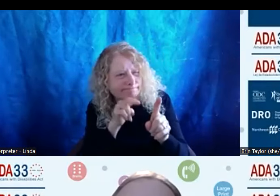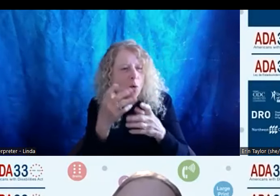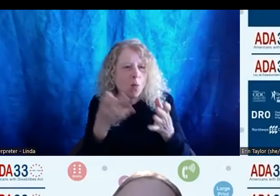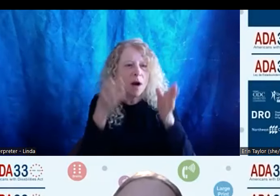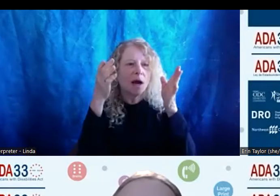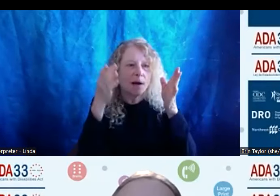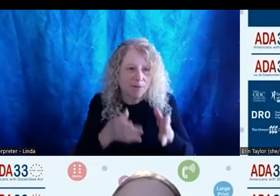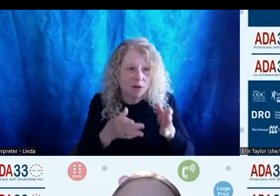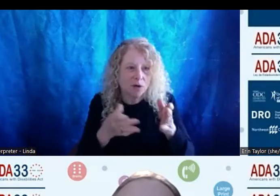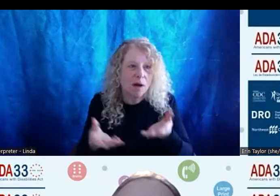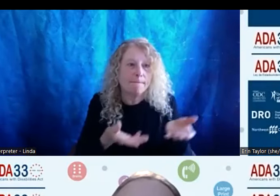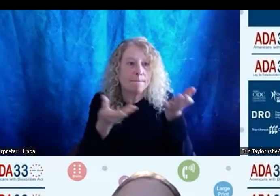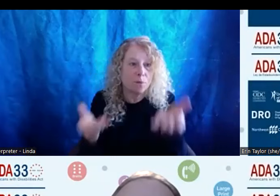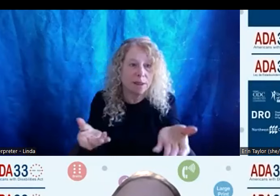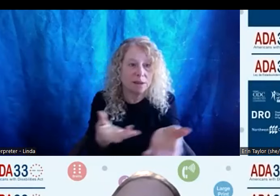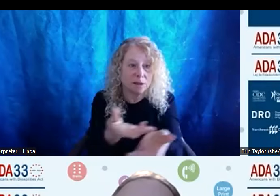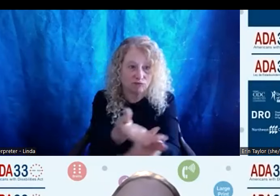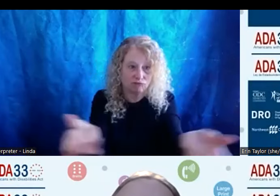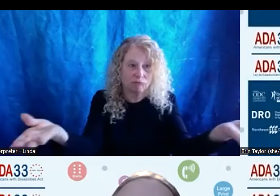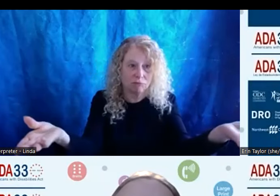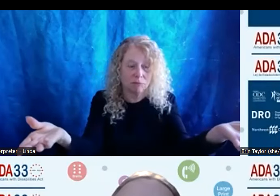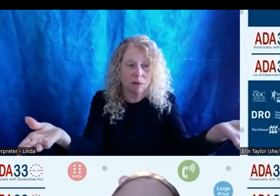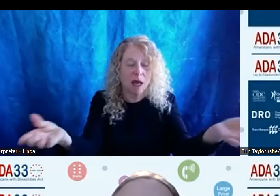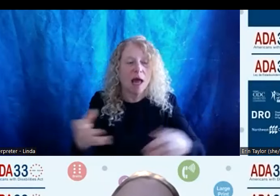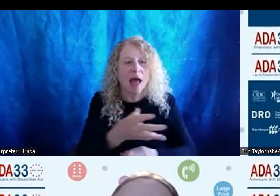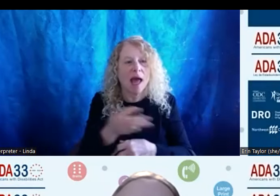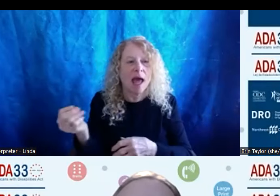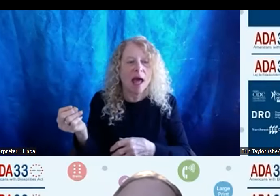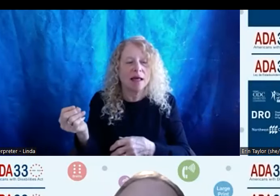brings to the table and and working